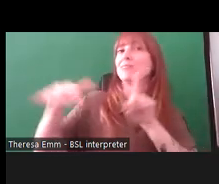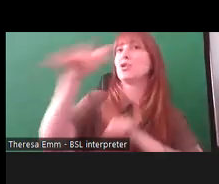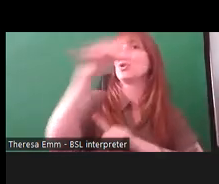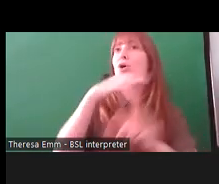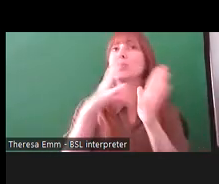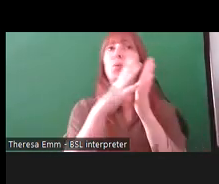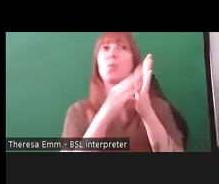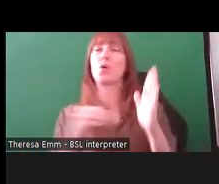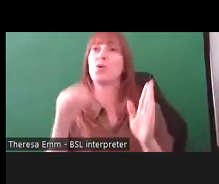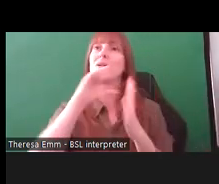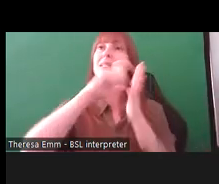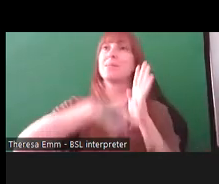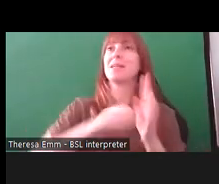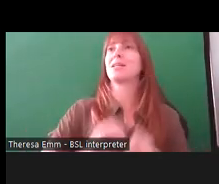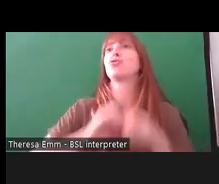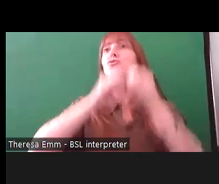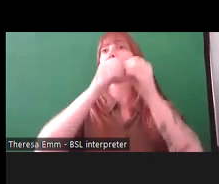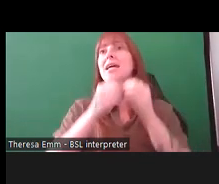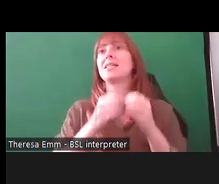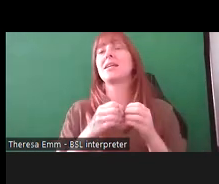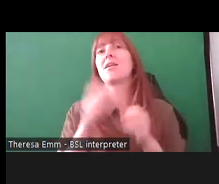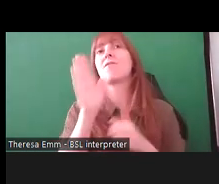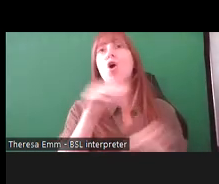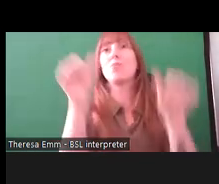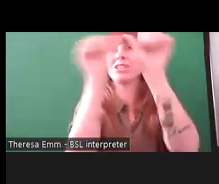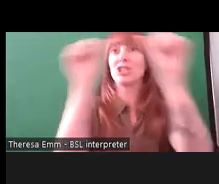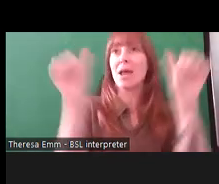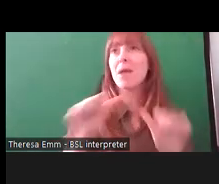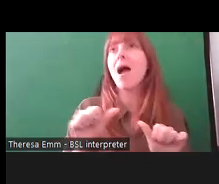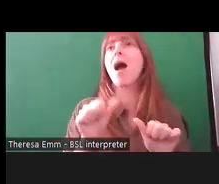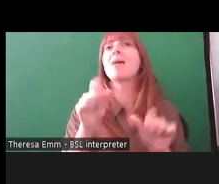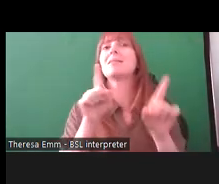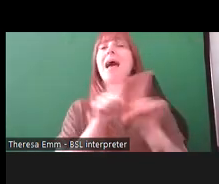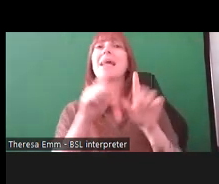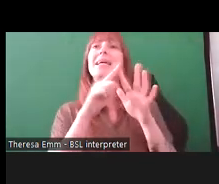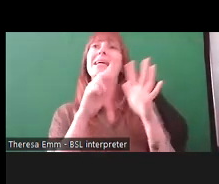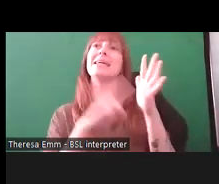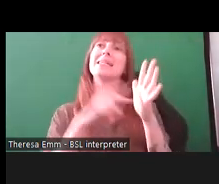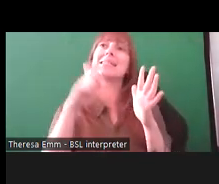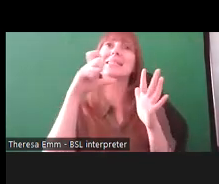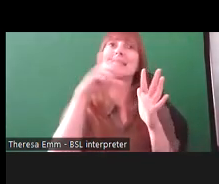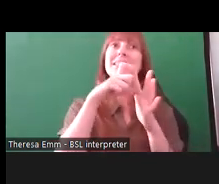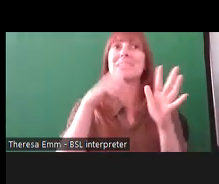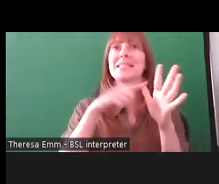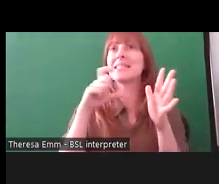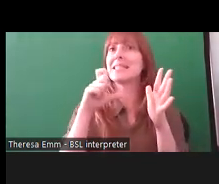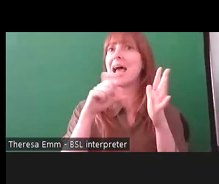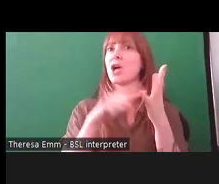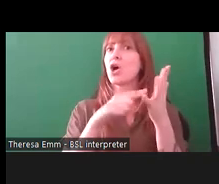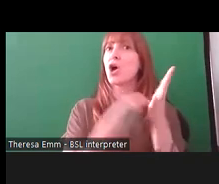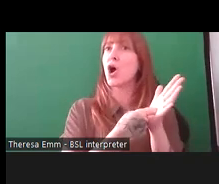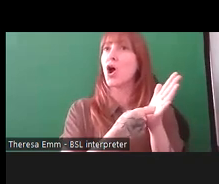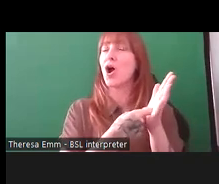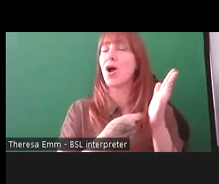created by Shape Arts and then NDACA are the - I always get the acronym wrong - it's the National